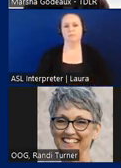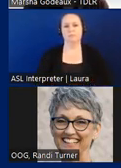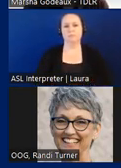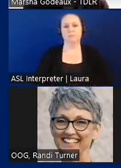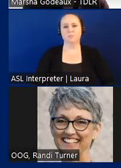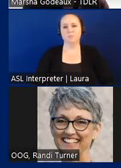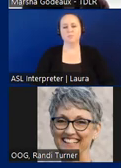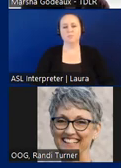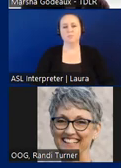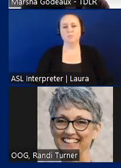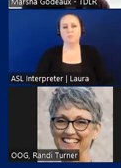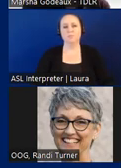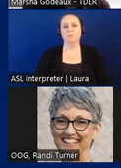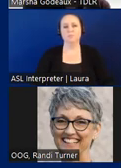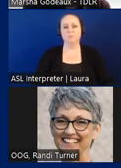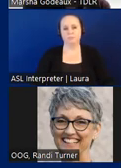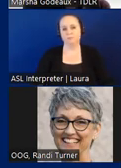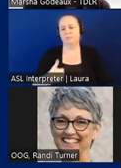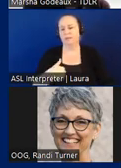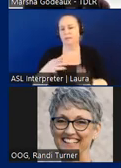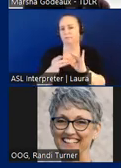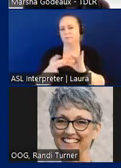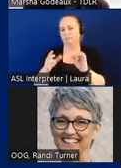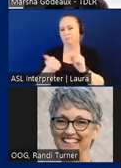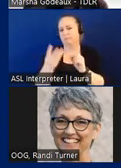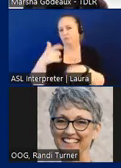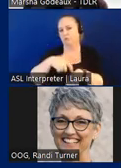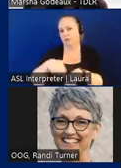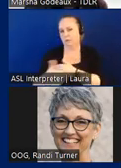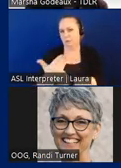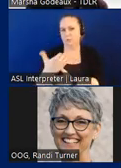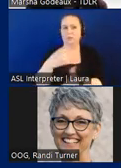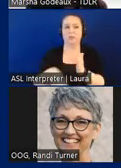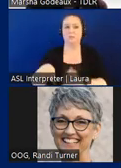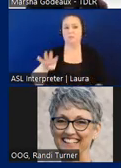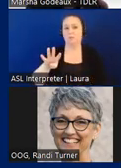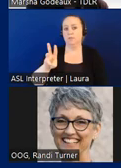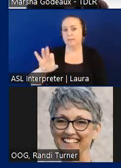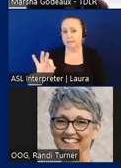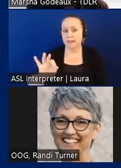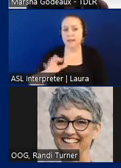i've referenced several times the this morning chapters 469 and chapter 68.